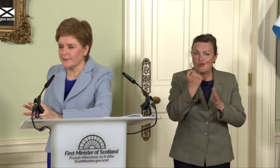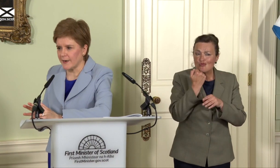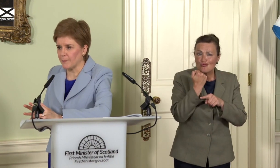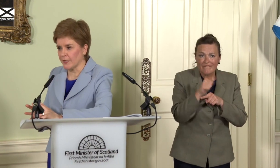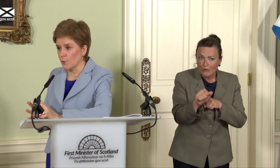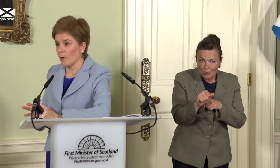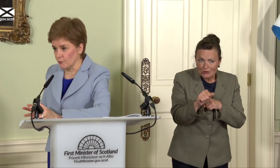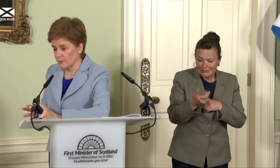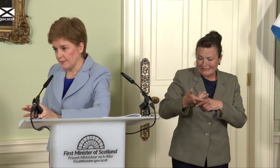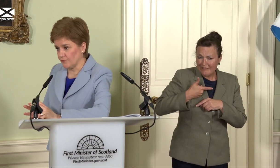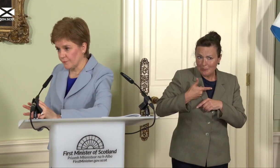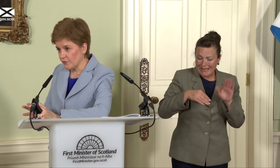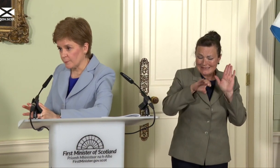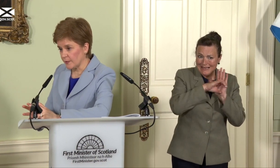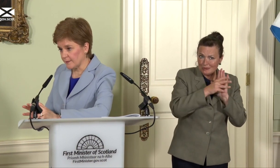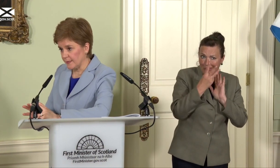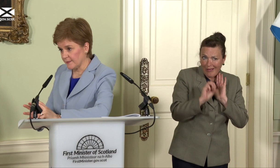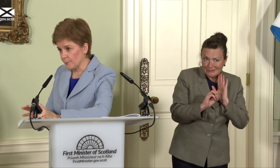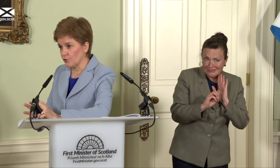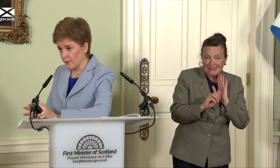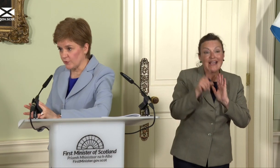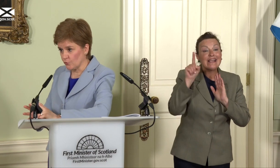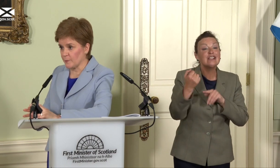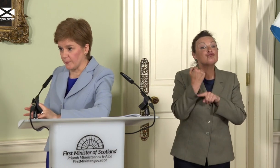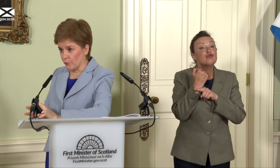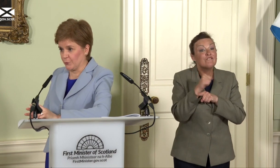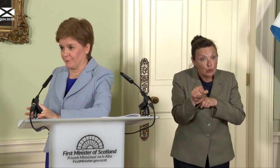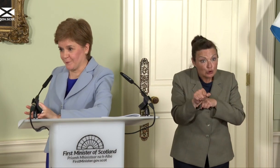that are happening in the world; he’s refusing because he is somebody who has no respect whatsoever for